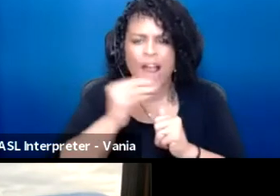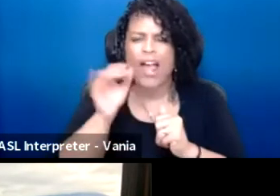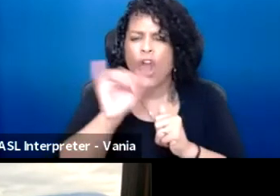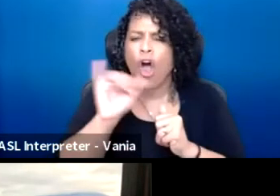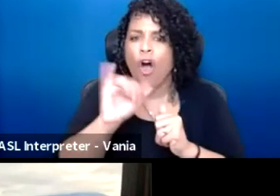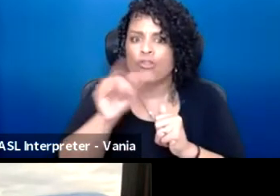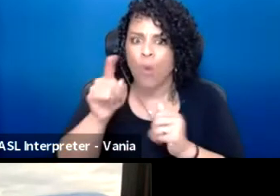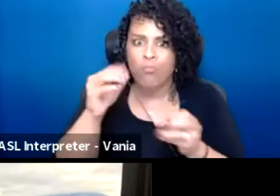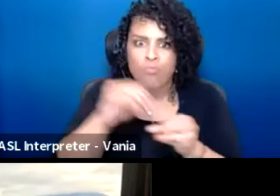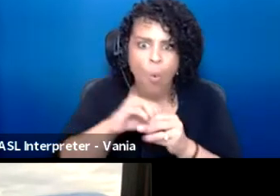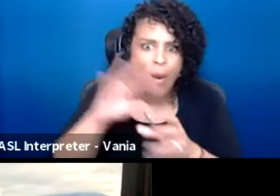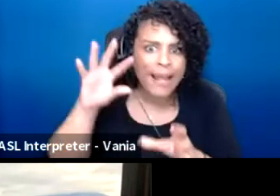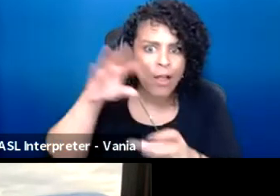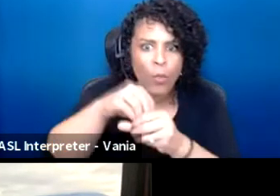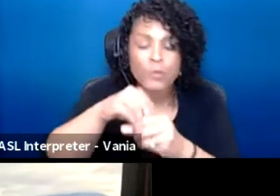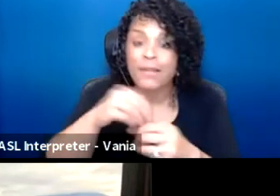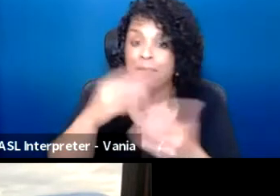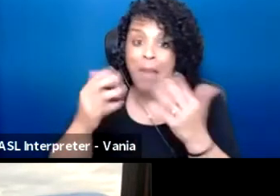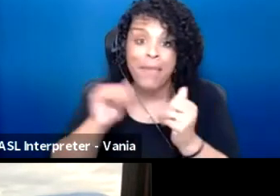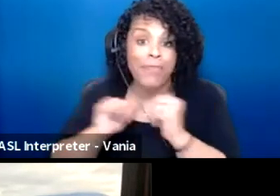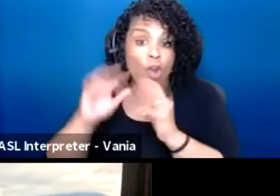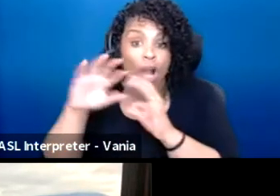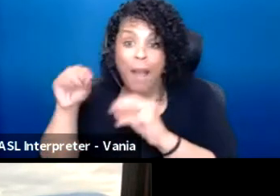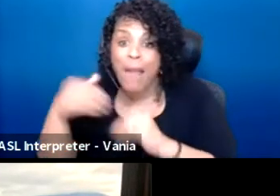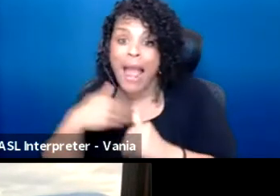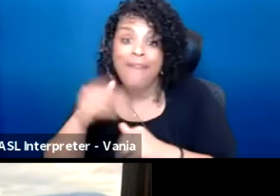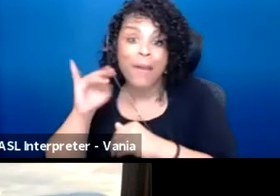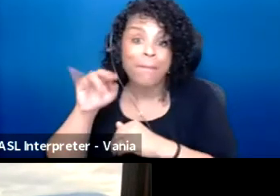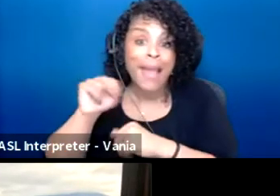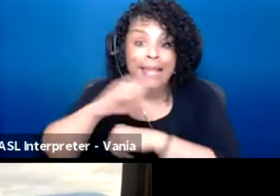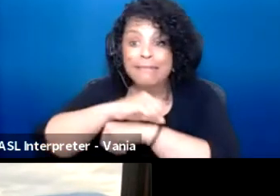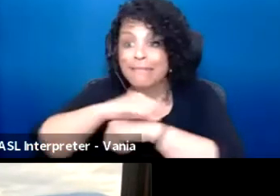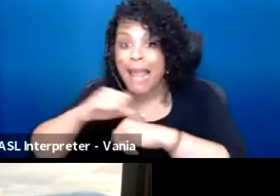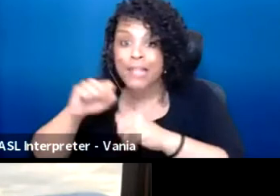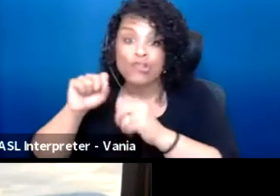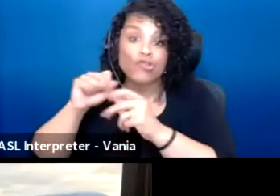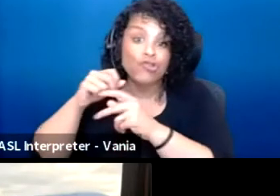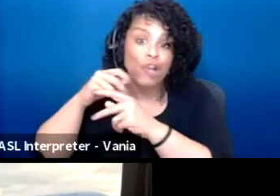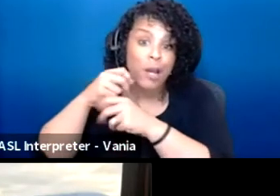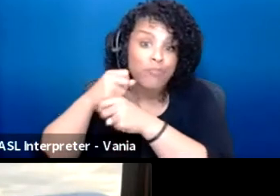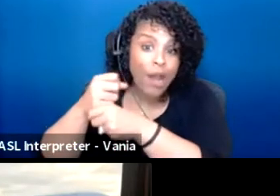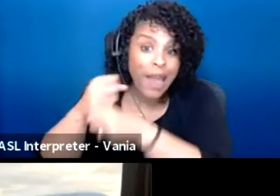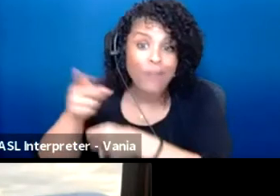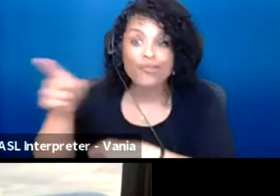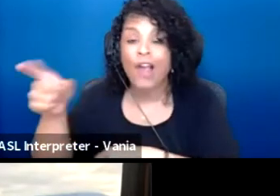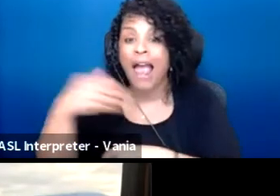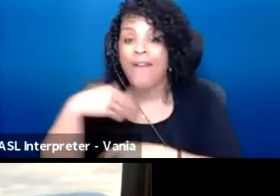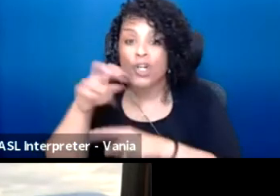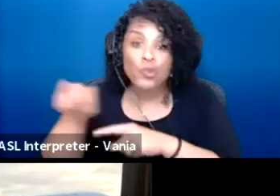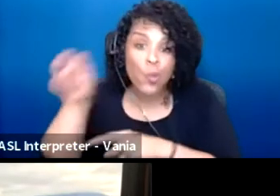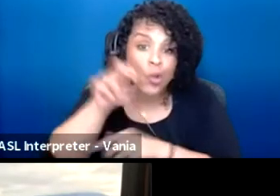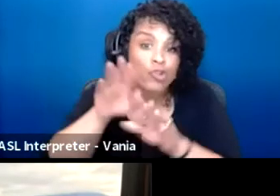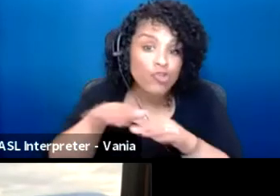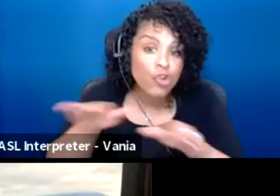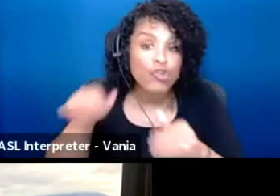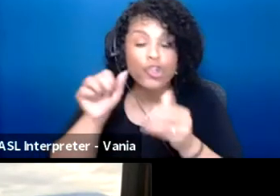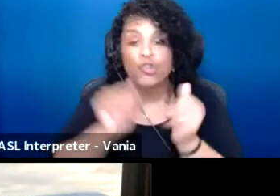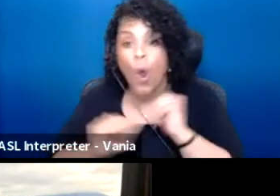where you can have a theater company that's doing main stage productions and has a touring children's show and is working with the elders in your community